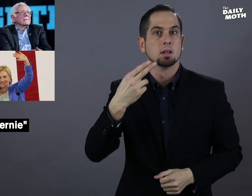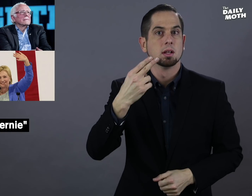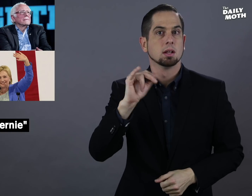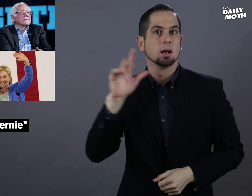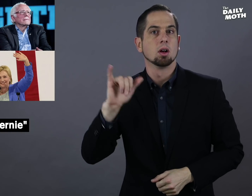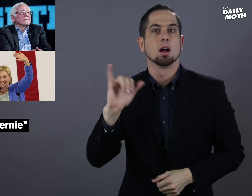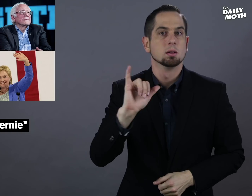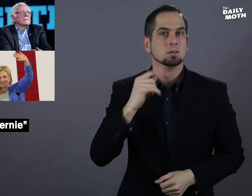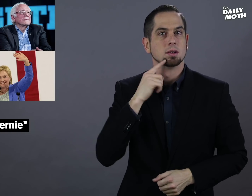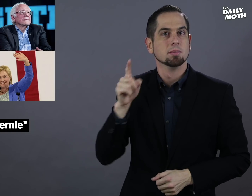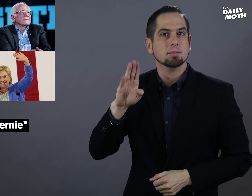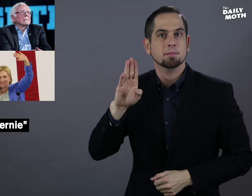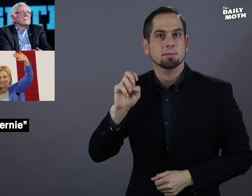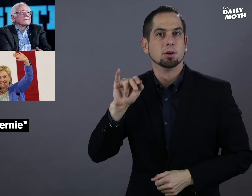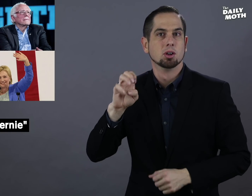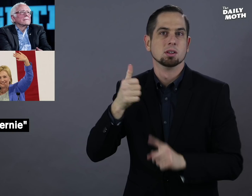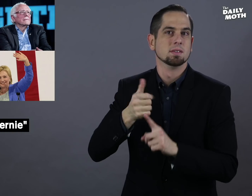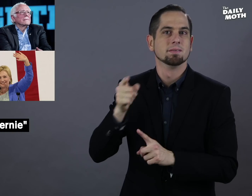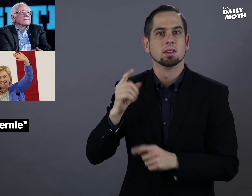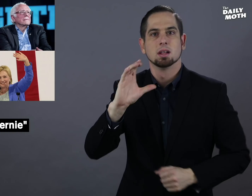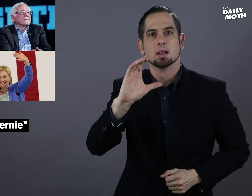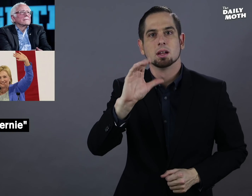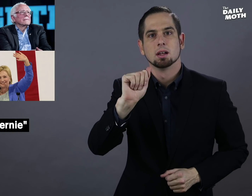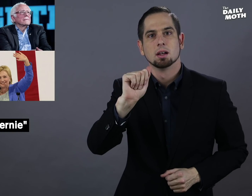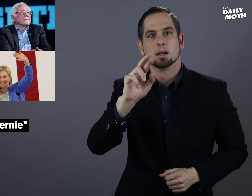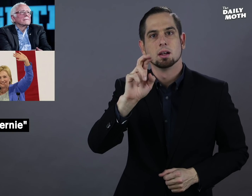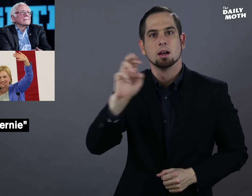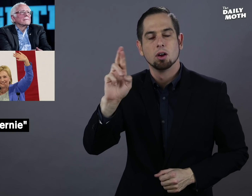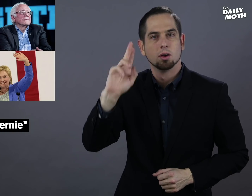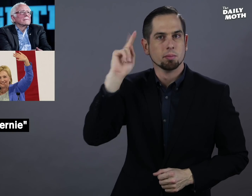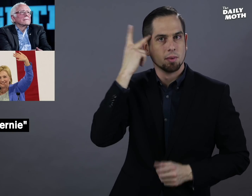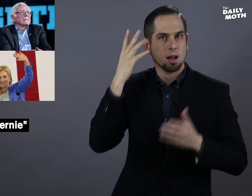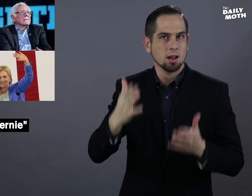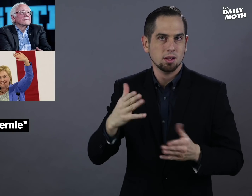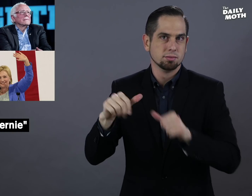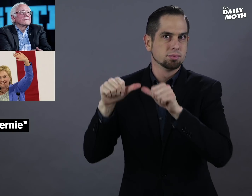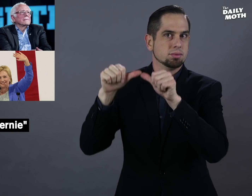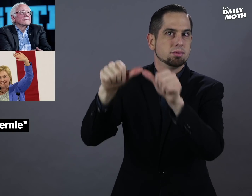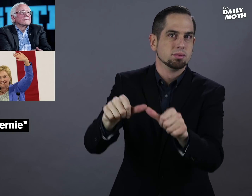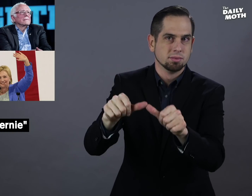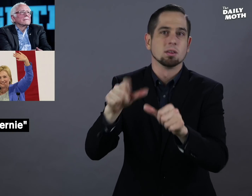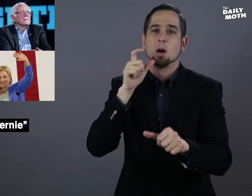Hillary also said that Bernie is a "career politician"